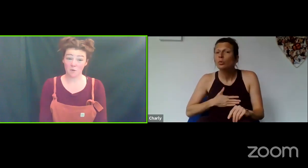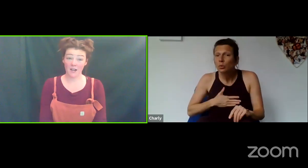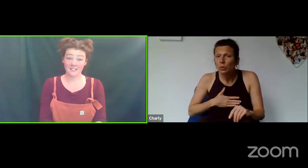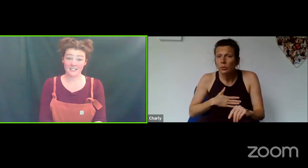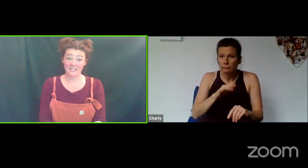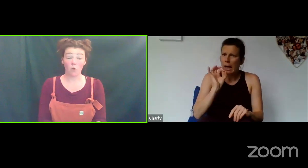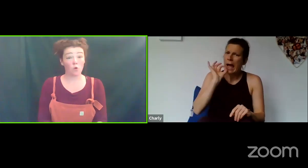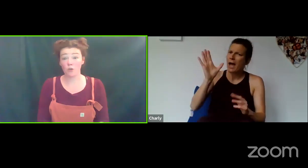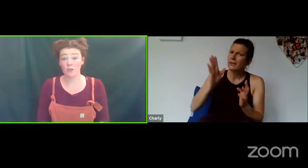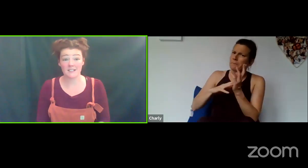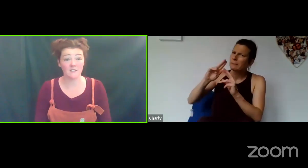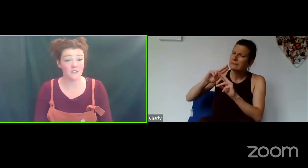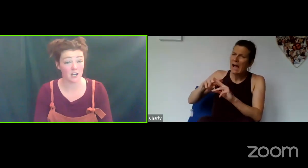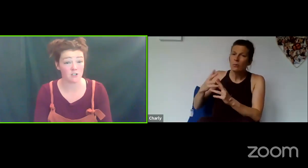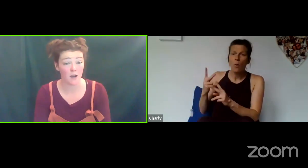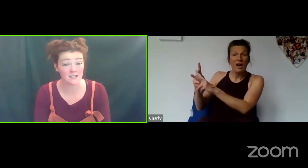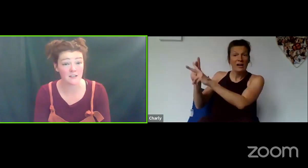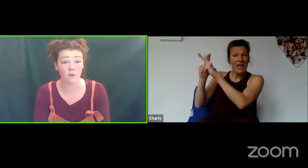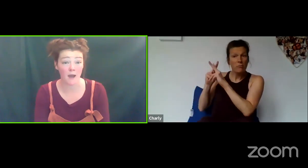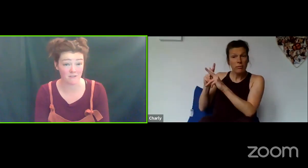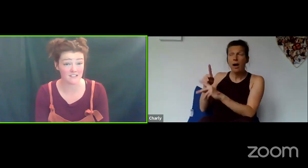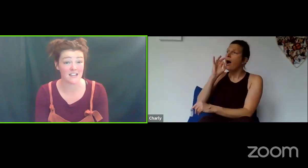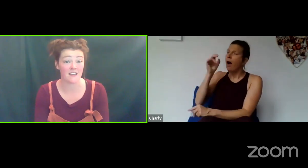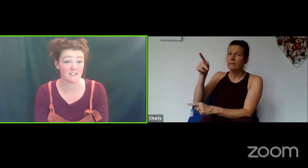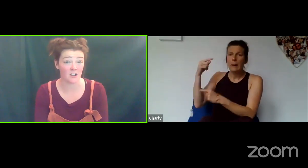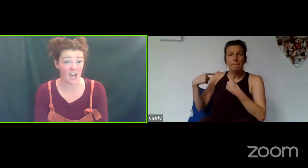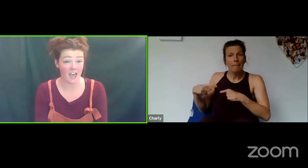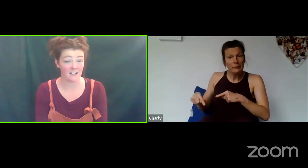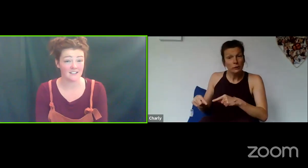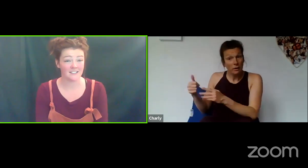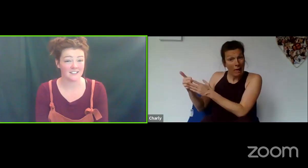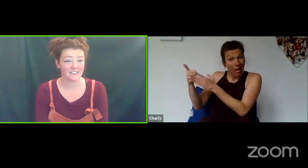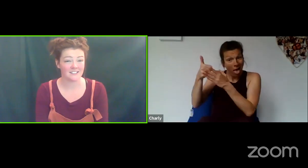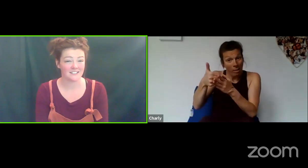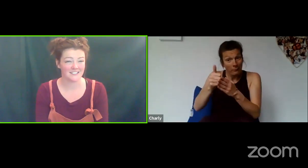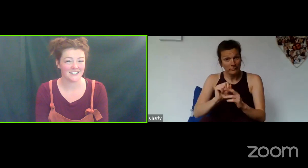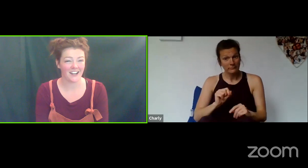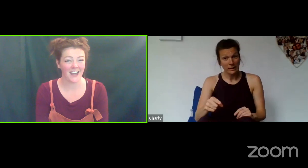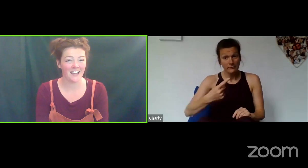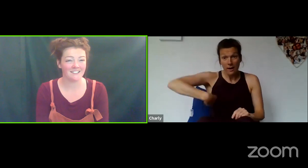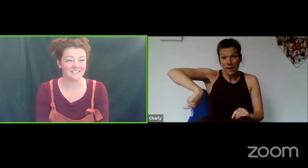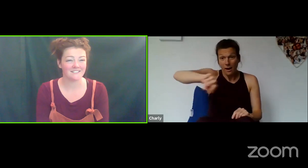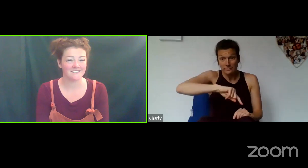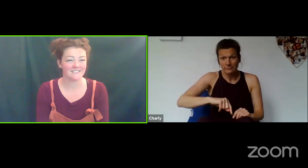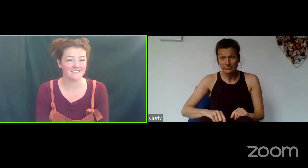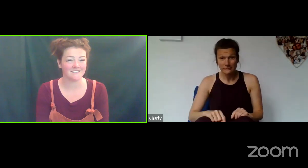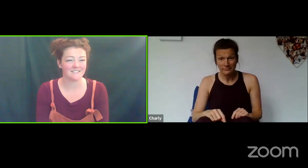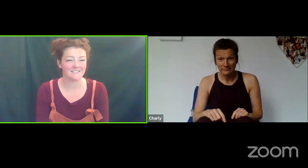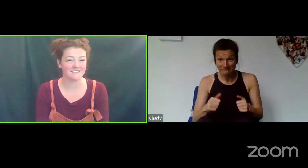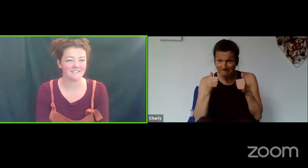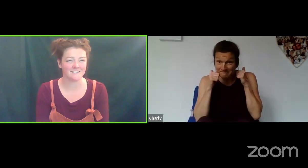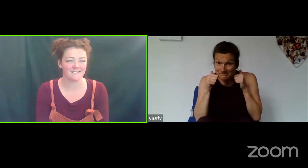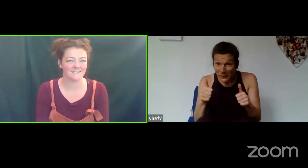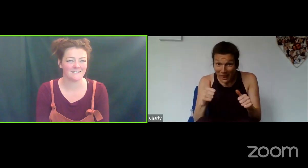to us or you can send a video to us if your parents say that's OK. OK?